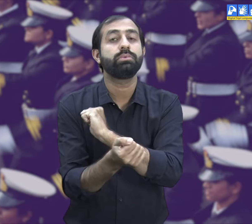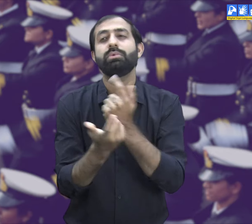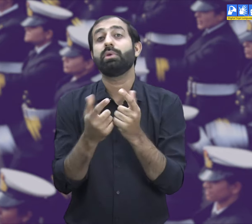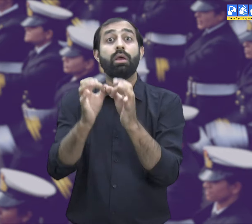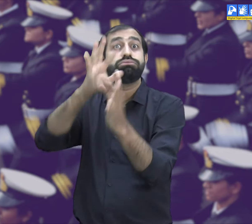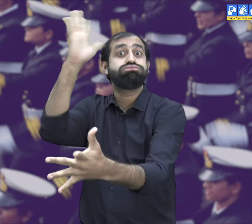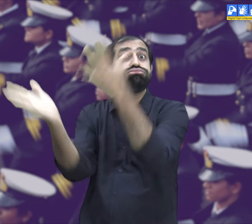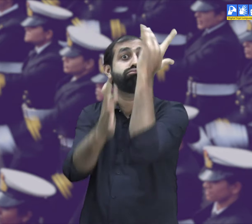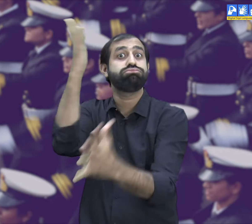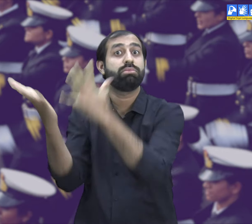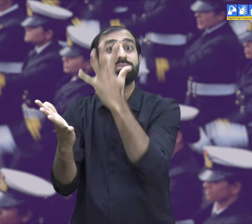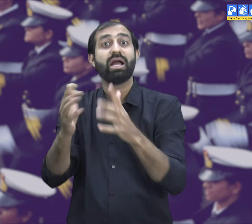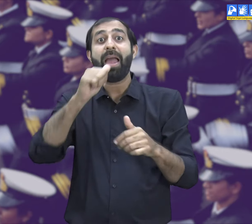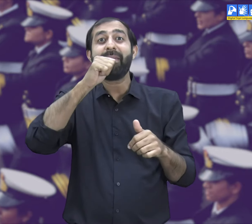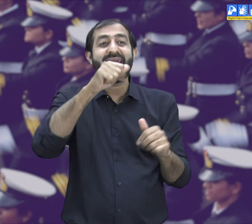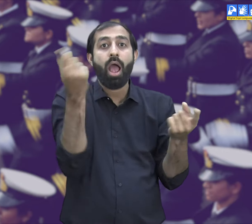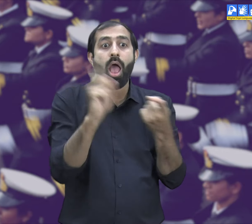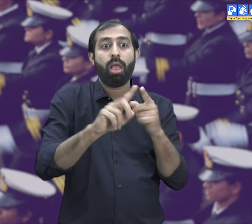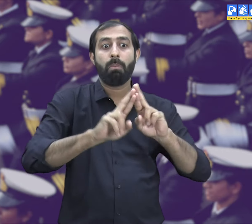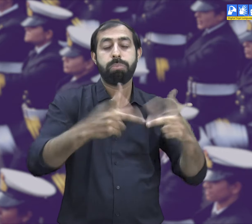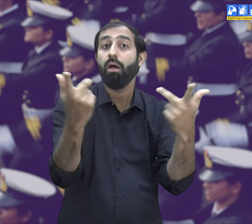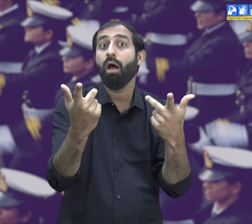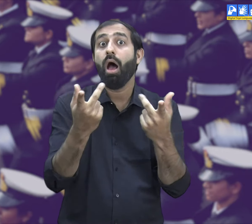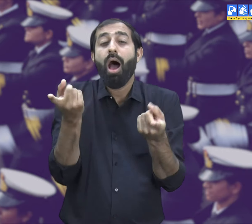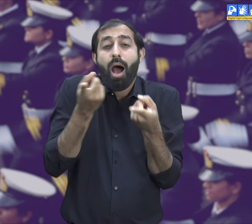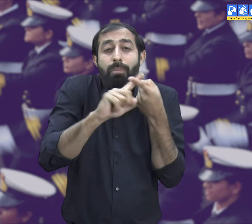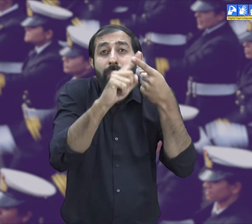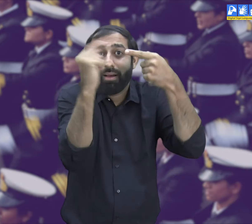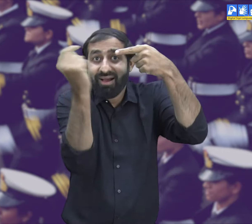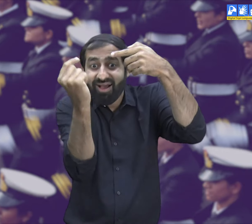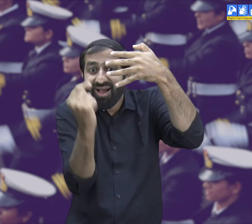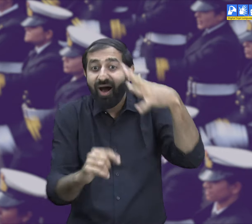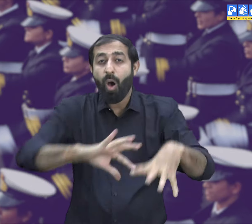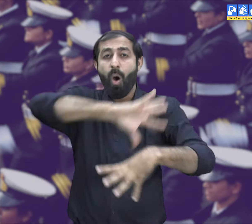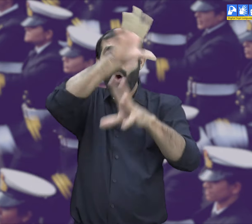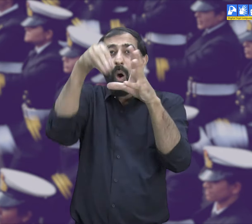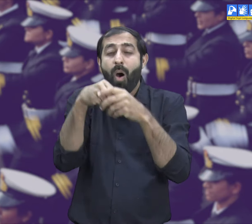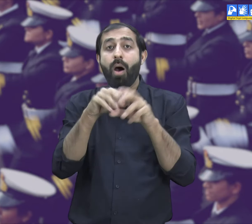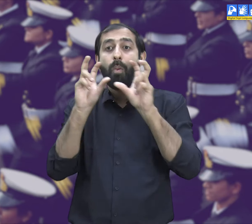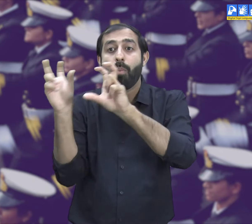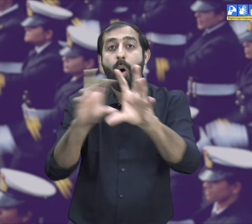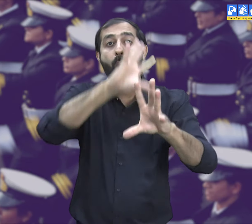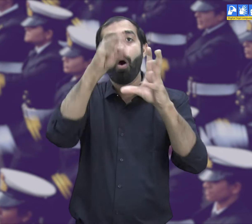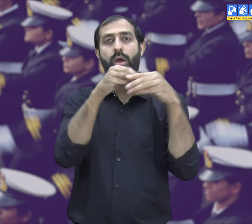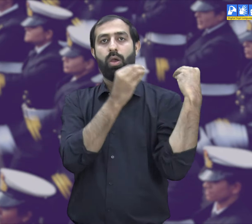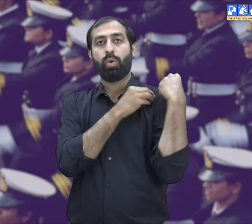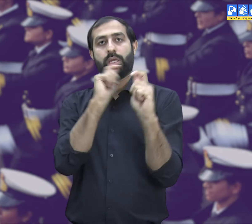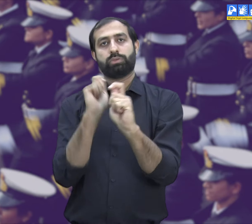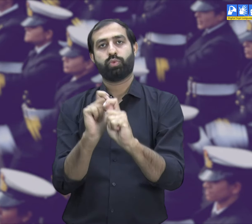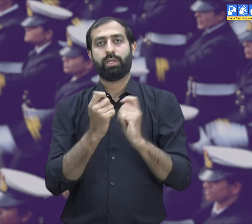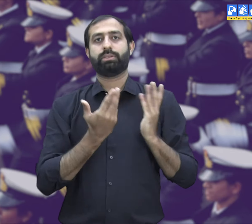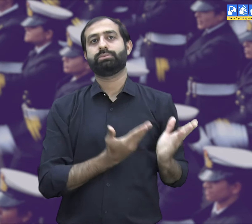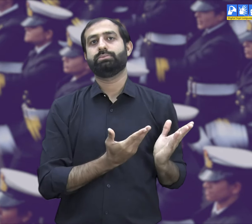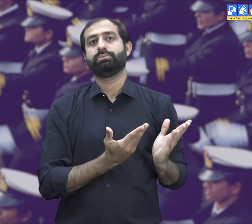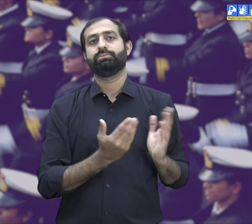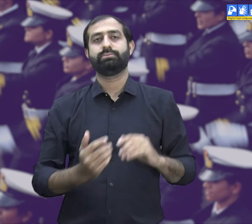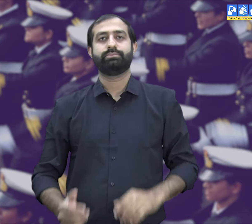In case there is an accident on the ship such as fire everybody must be ready to deal with it.